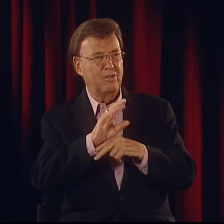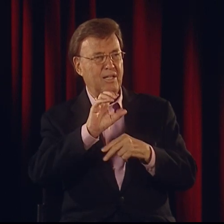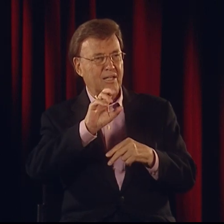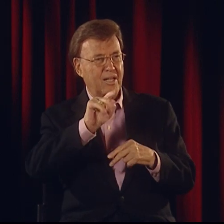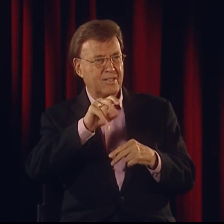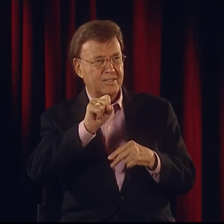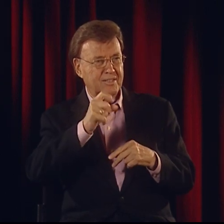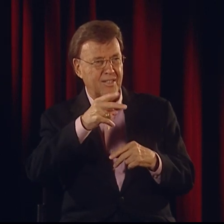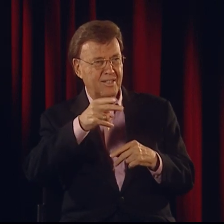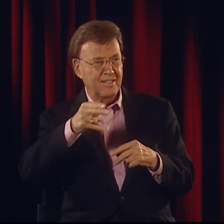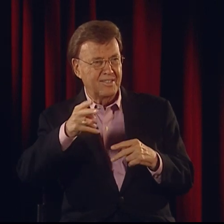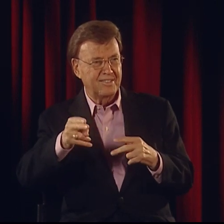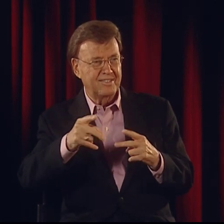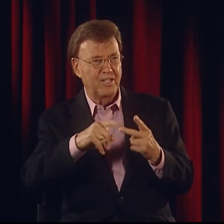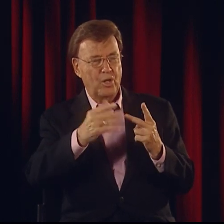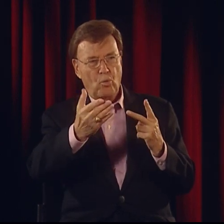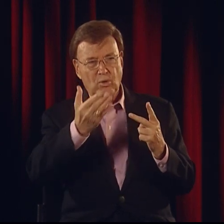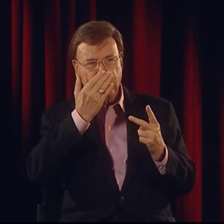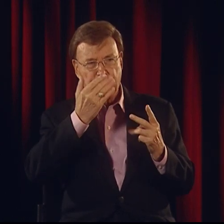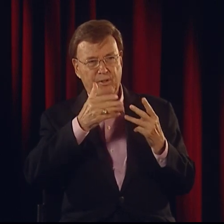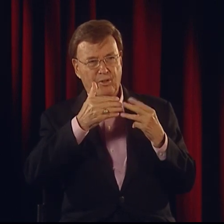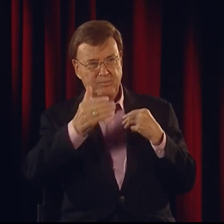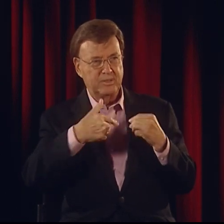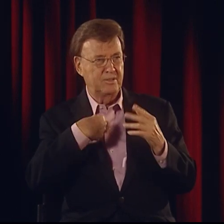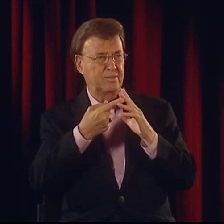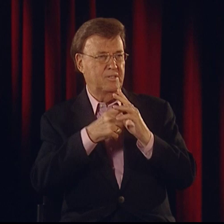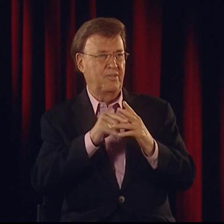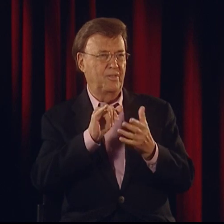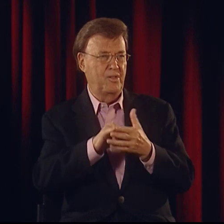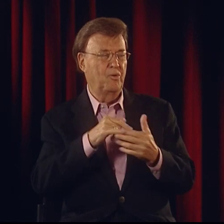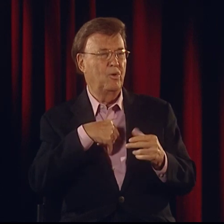I used cuts and edits, close ups and long shots.